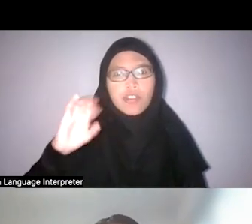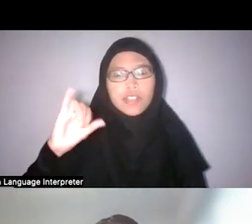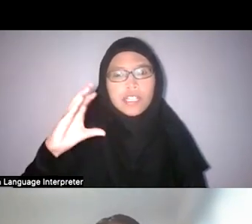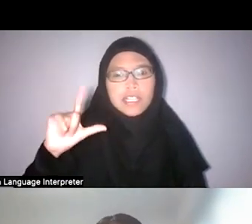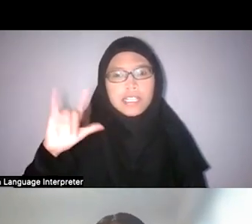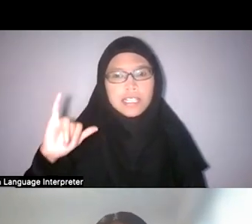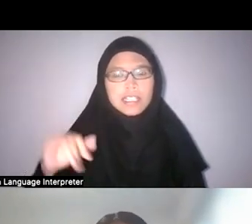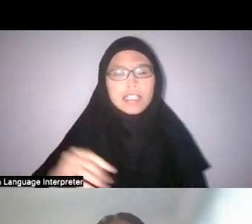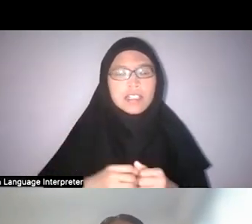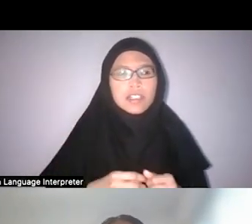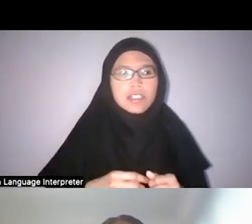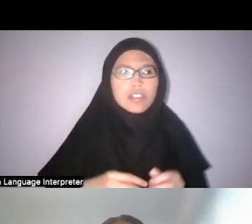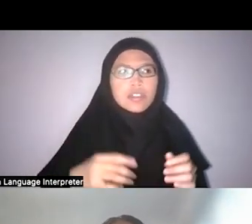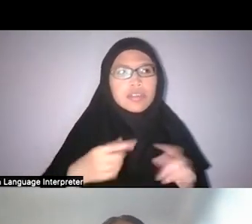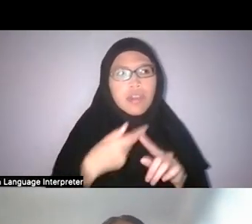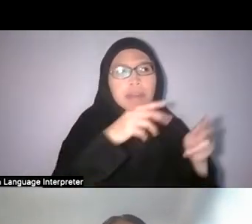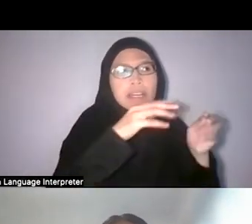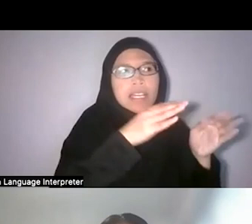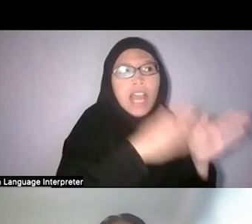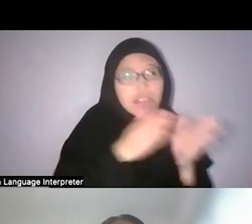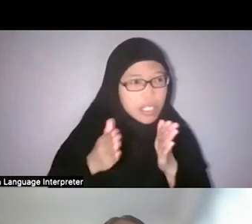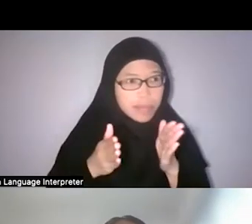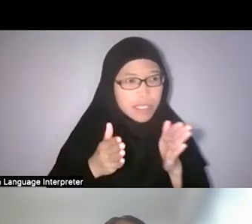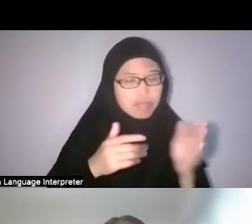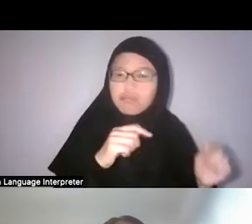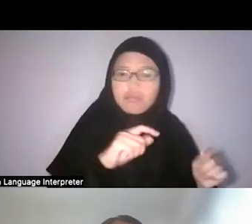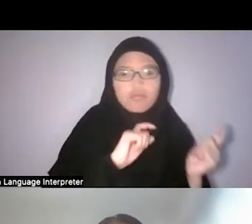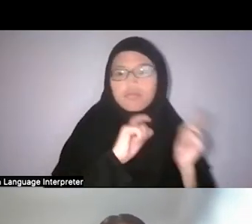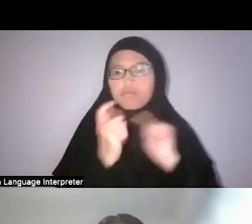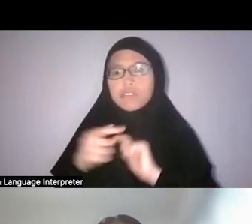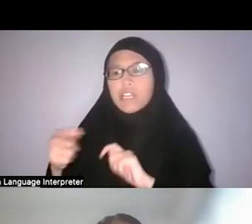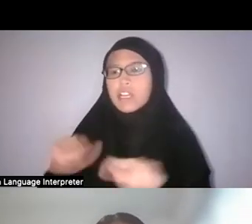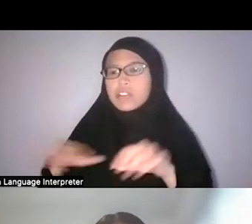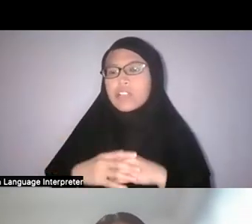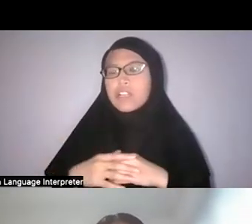of arrangements and cuttings and all of that taxonomising